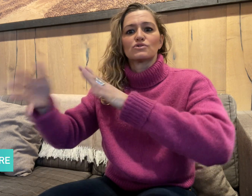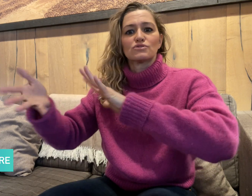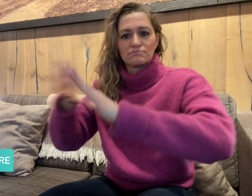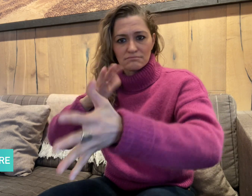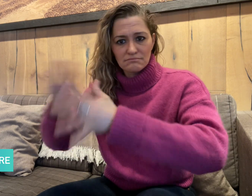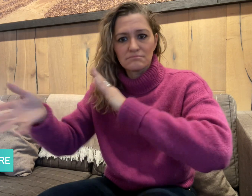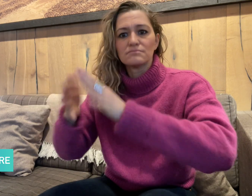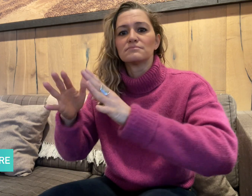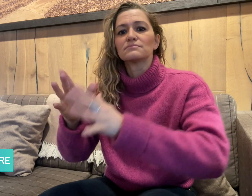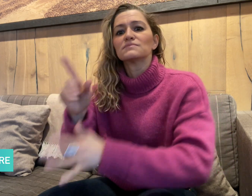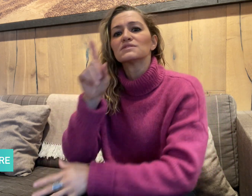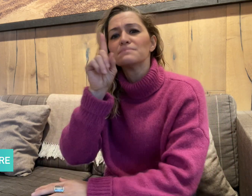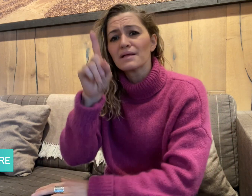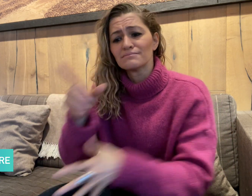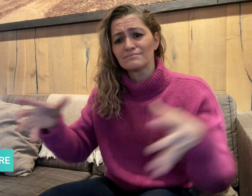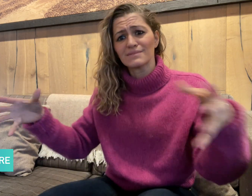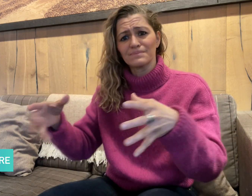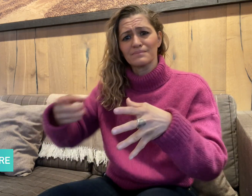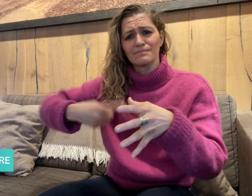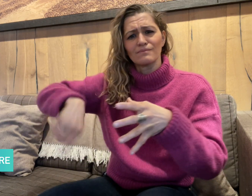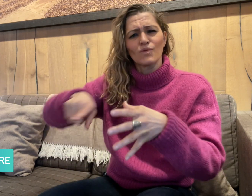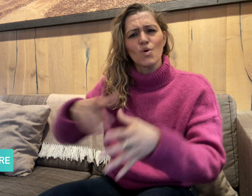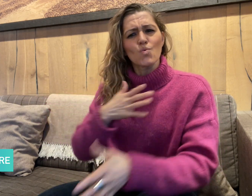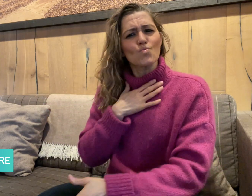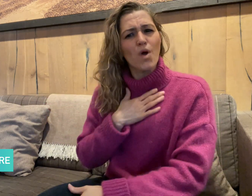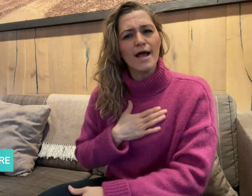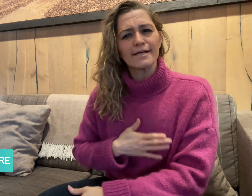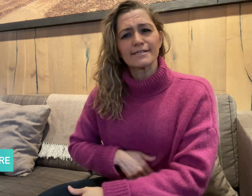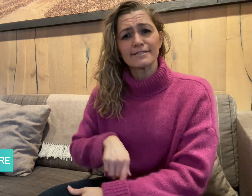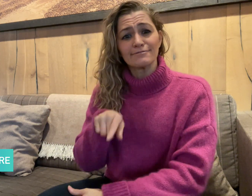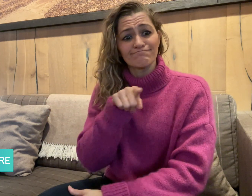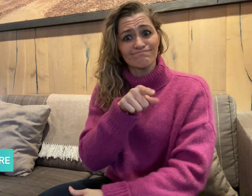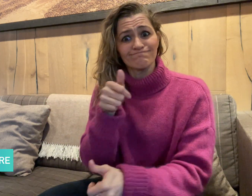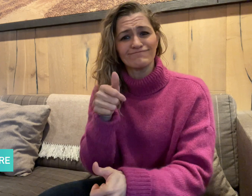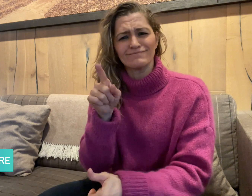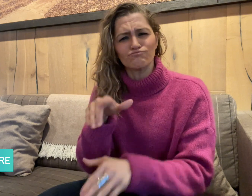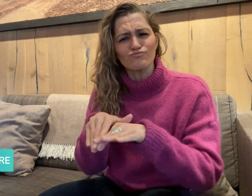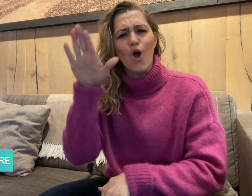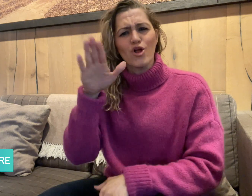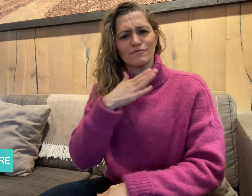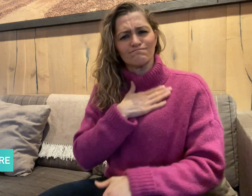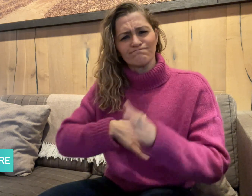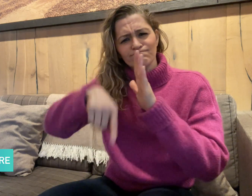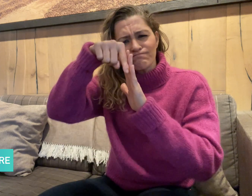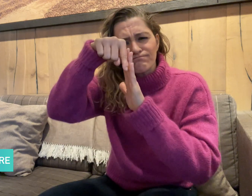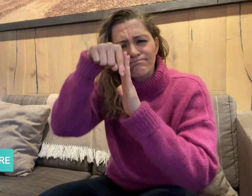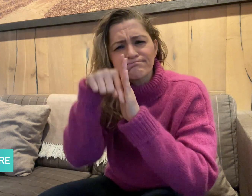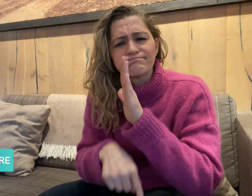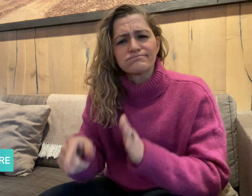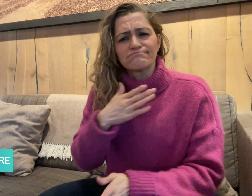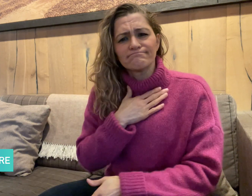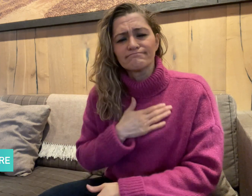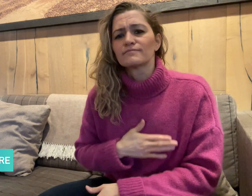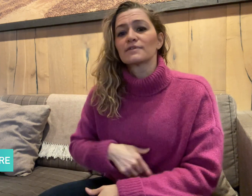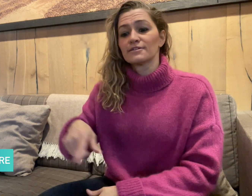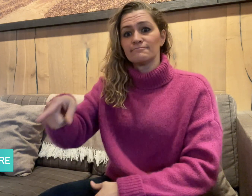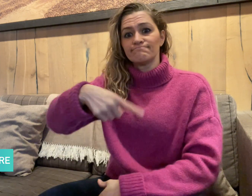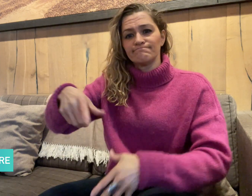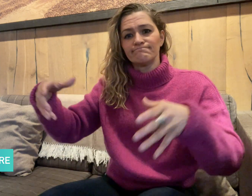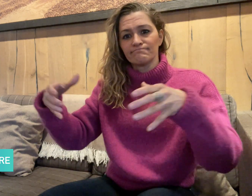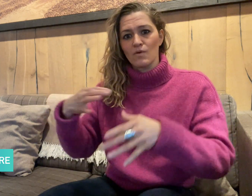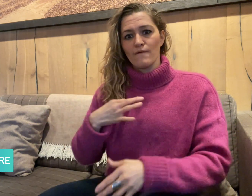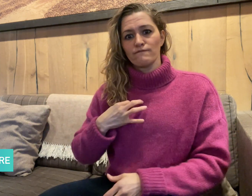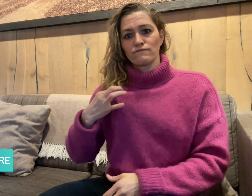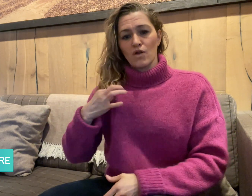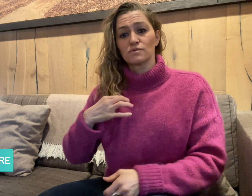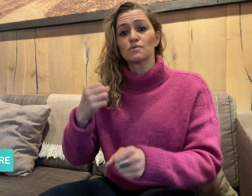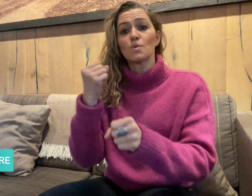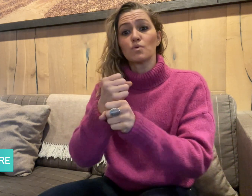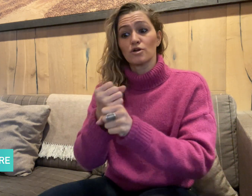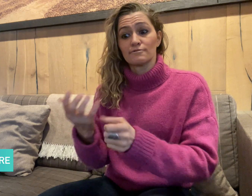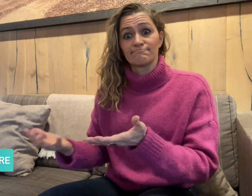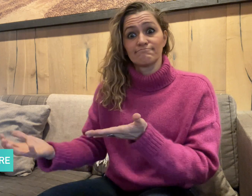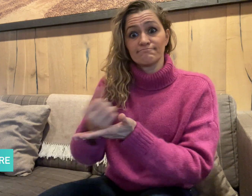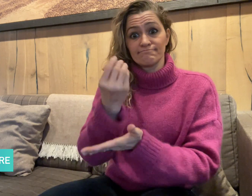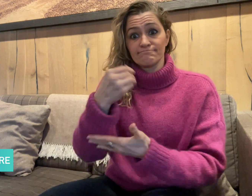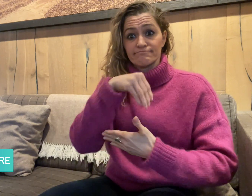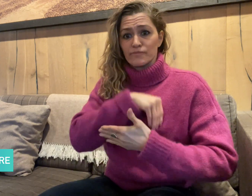into signs, but the team wanted to go further.